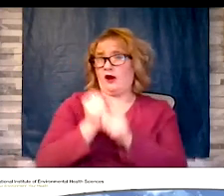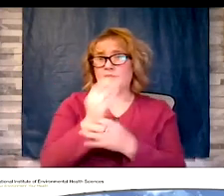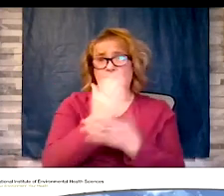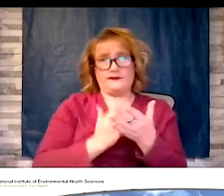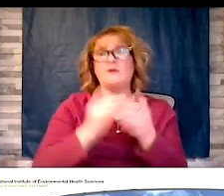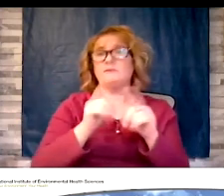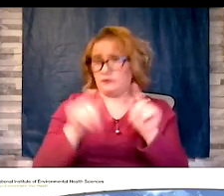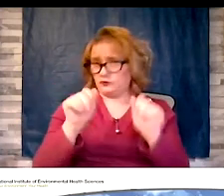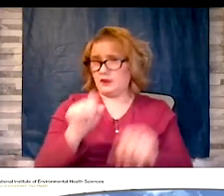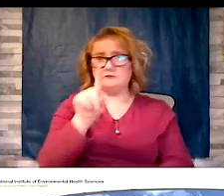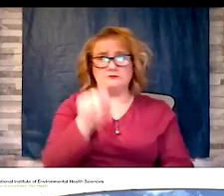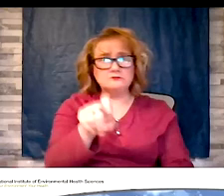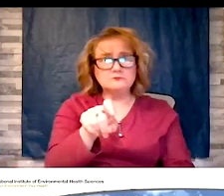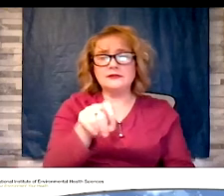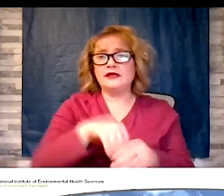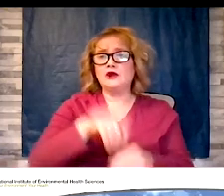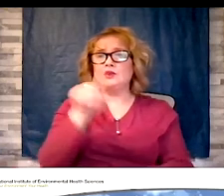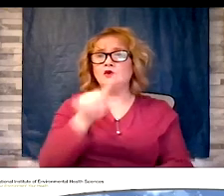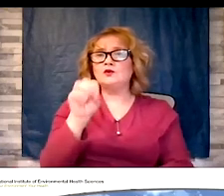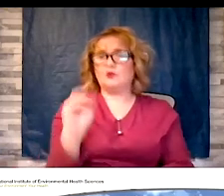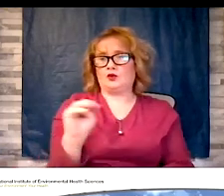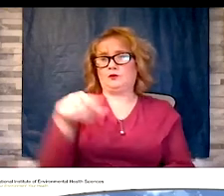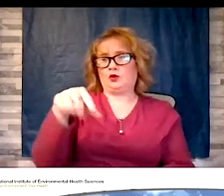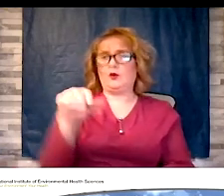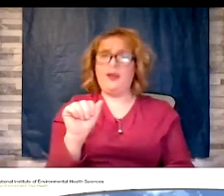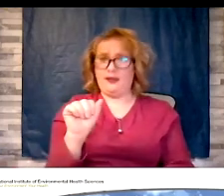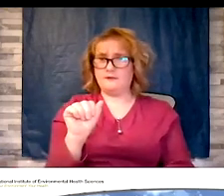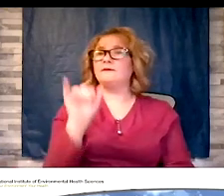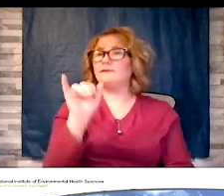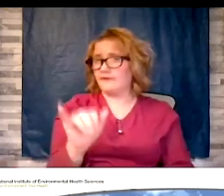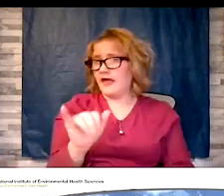zoom Q&A which will be used for all the comments or questions,